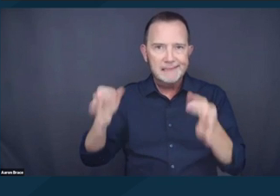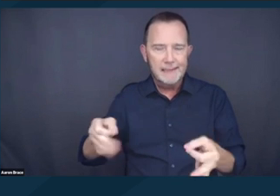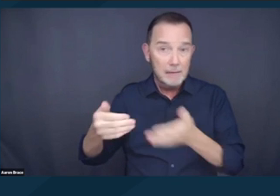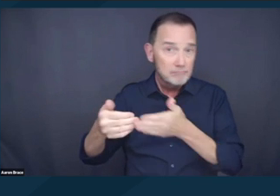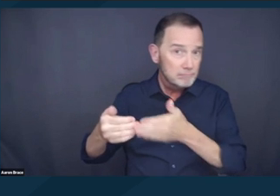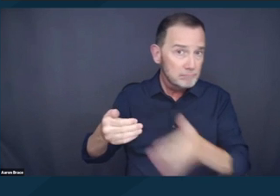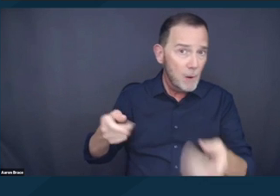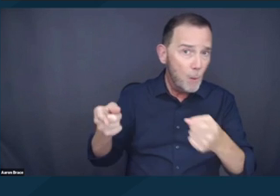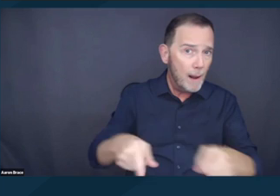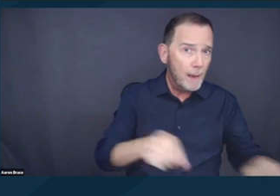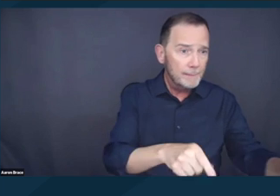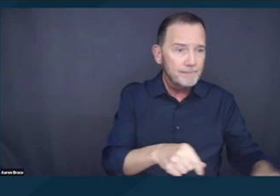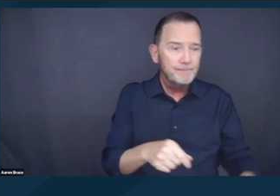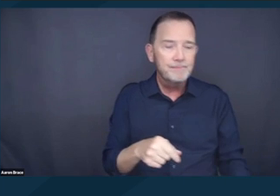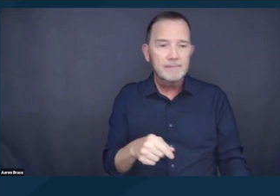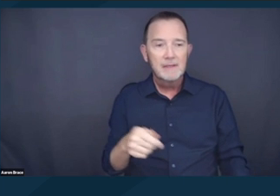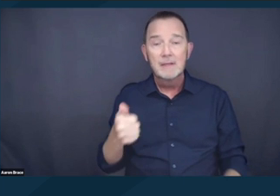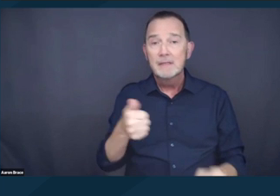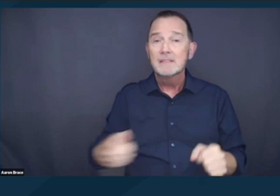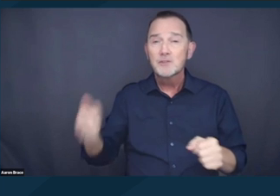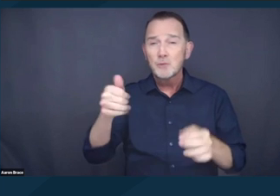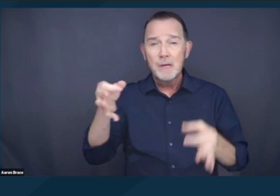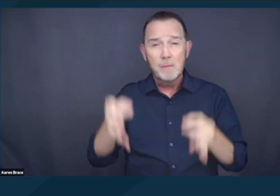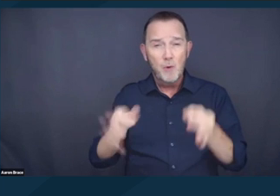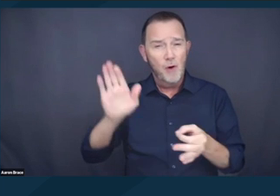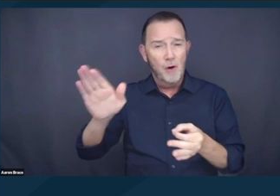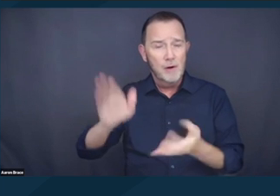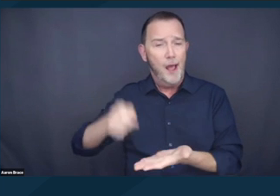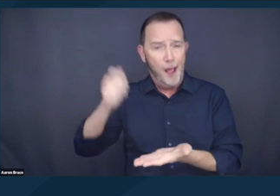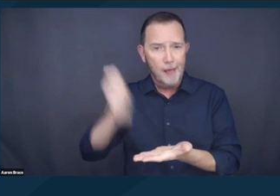You know, the Supreme Court's decision really gives government the green light